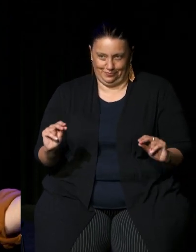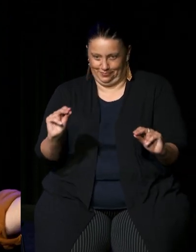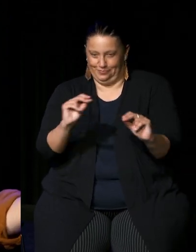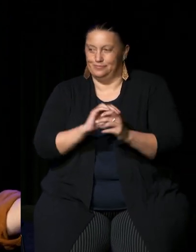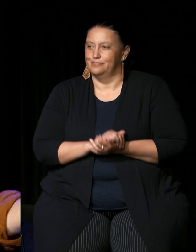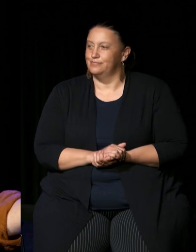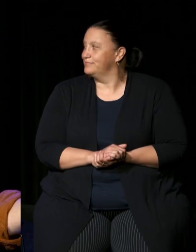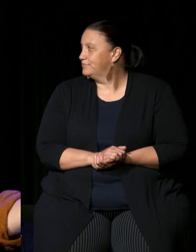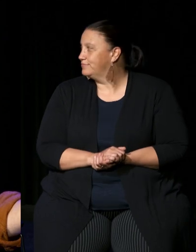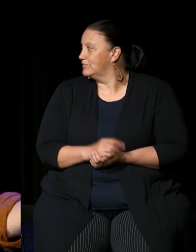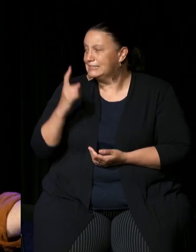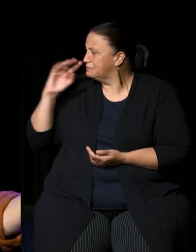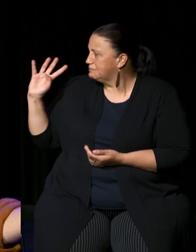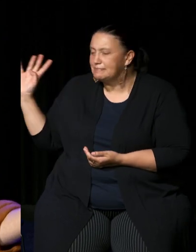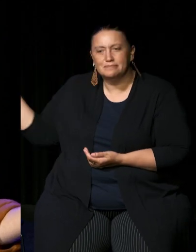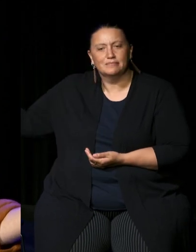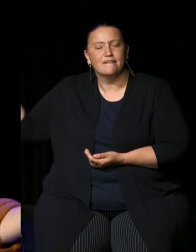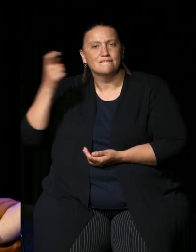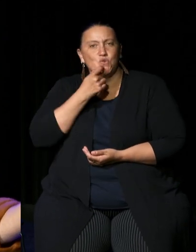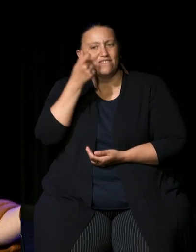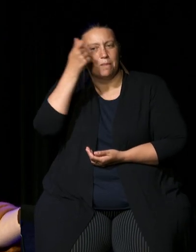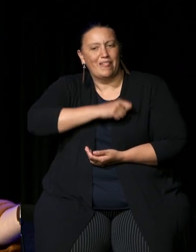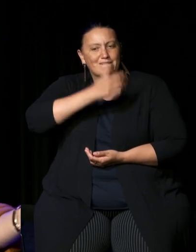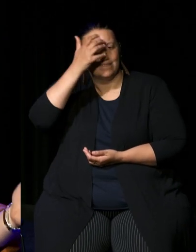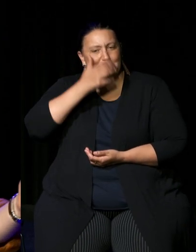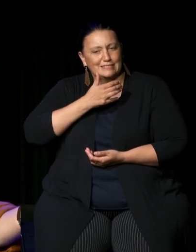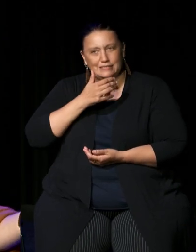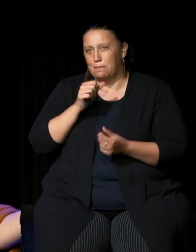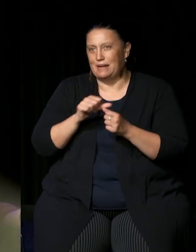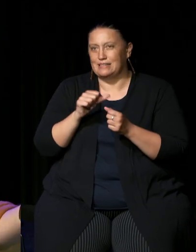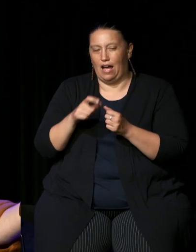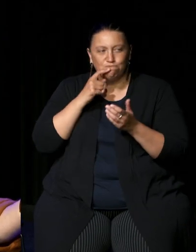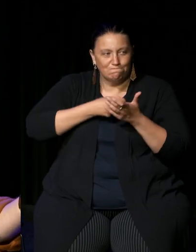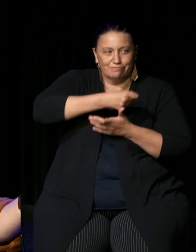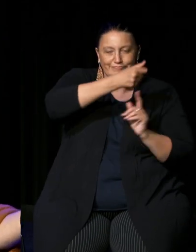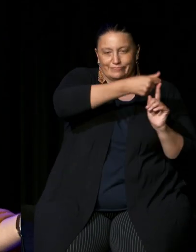familiar faces up on stage today and I think it's about time that I pass it over uh to these two